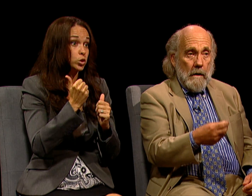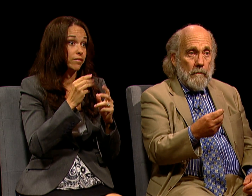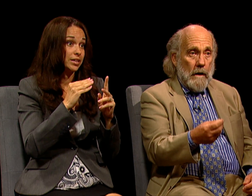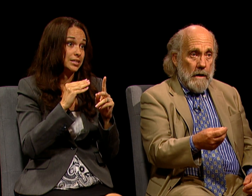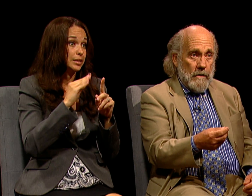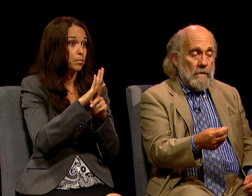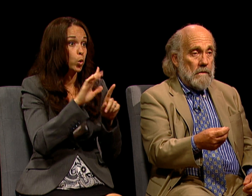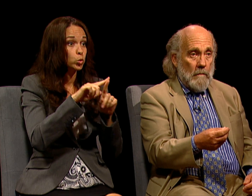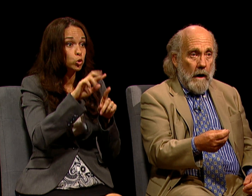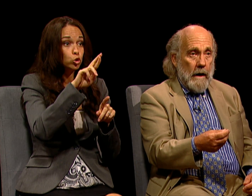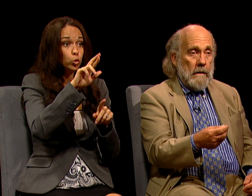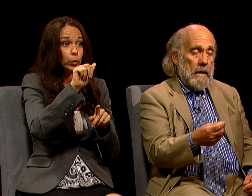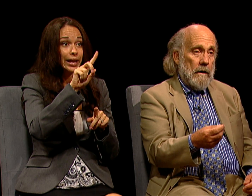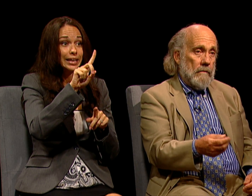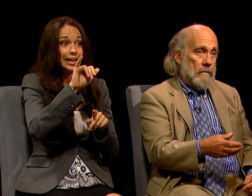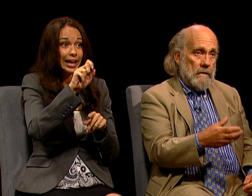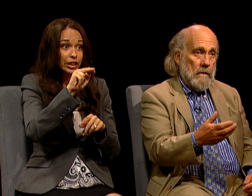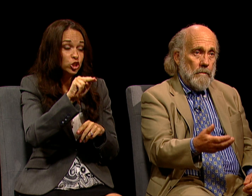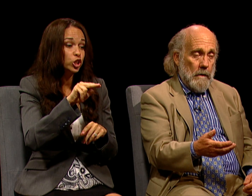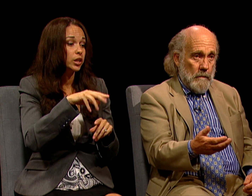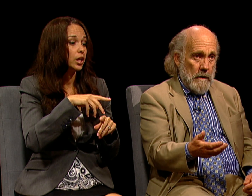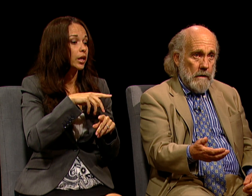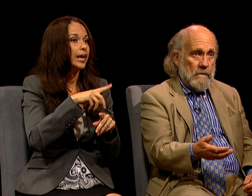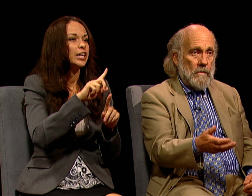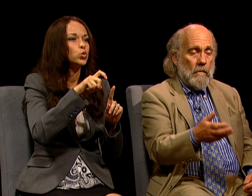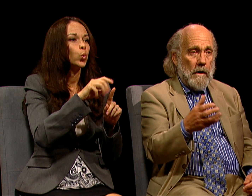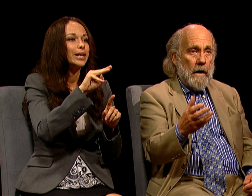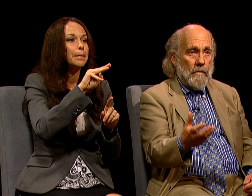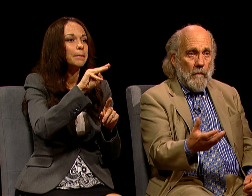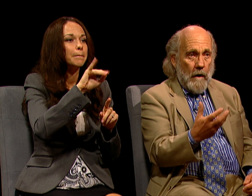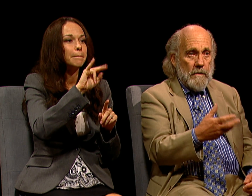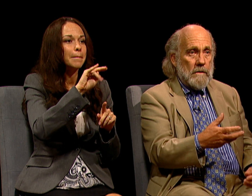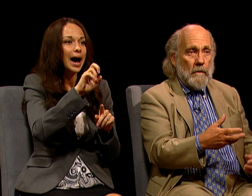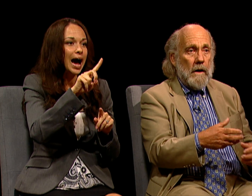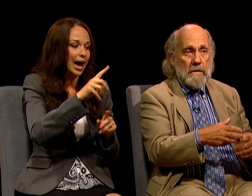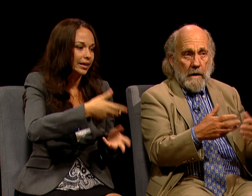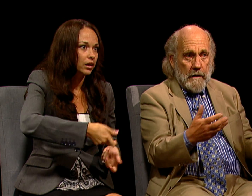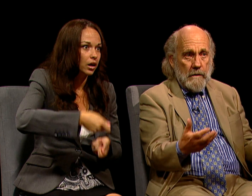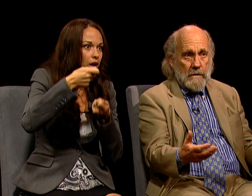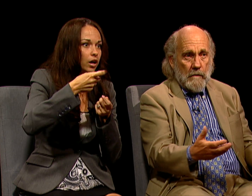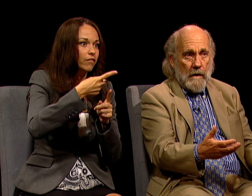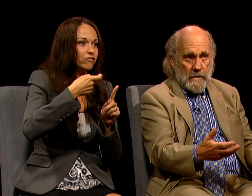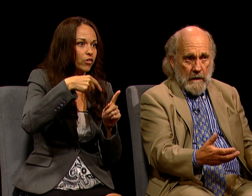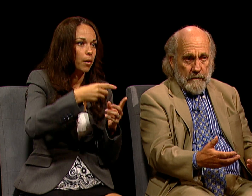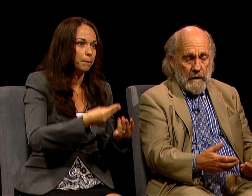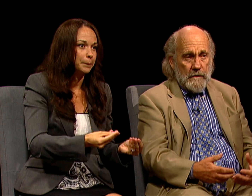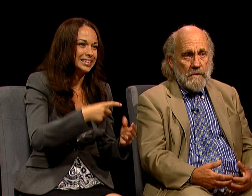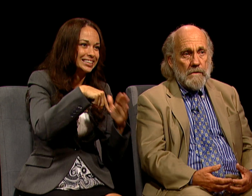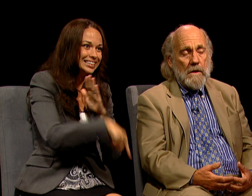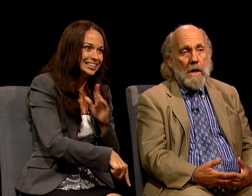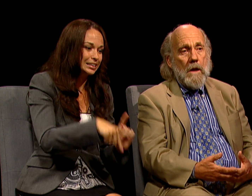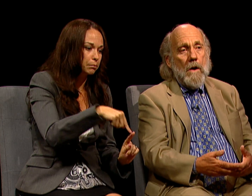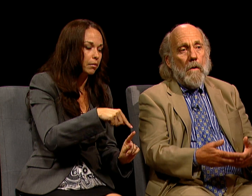RADIATION IS MINED OUT OF DEEP PITS OR OUT OF WATER SUPPLIES LIKE IT IS THROUGHOUT SOUTH TEXAS